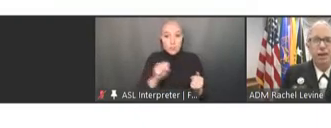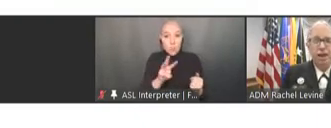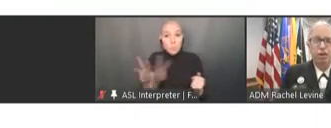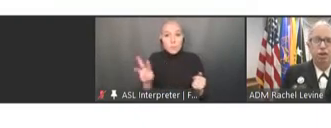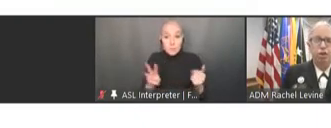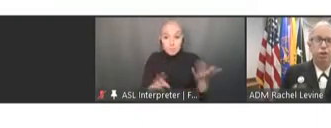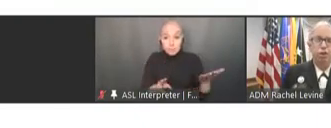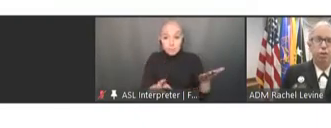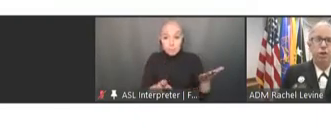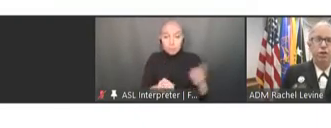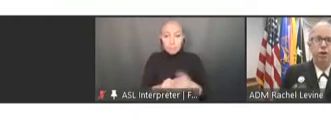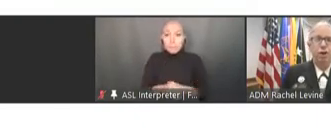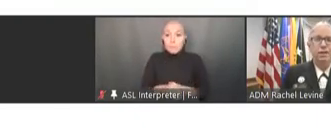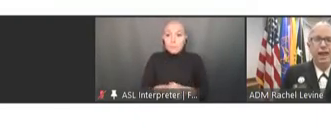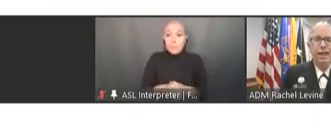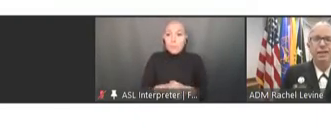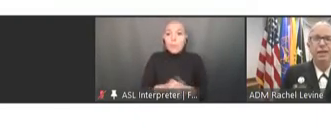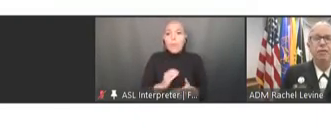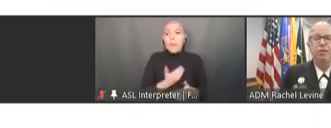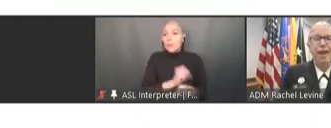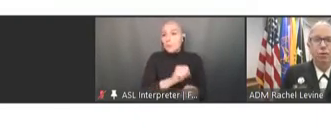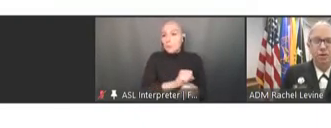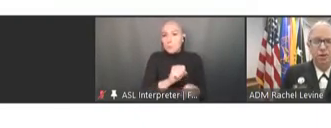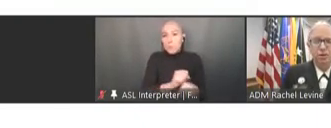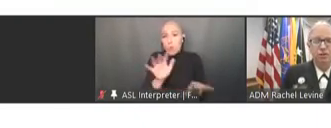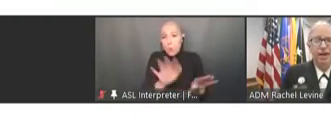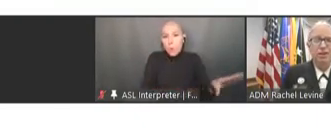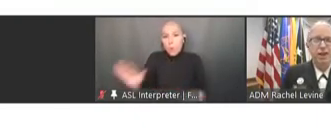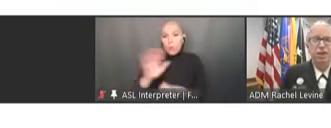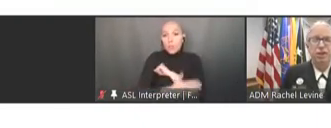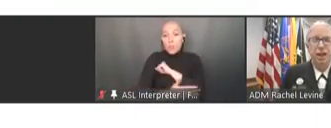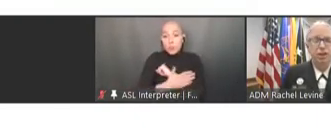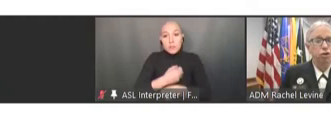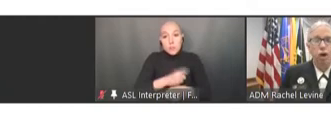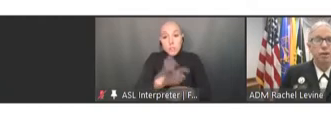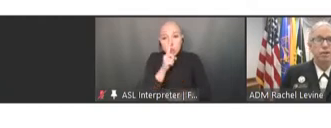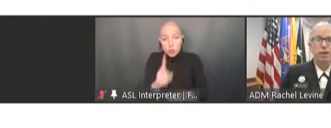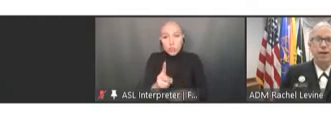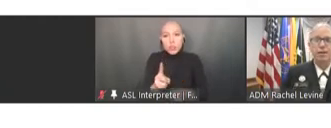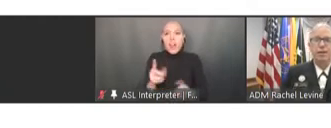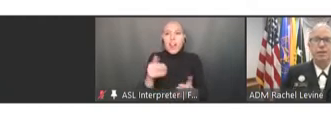nation to ensure that there are tens of thousands of vaccination sites across the United States,